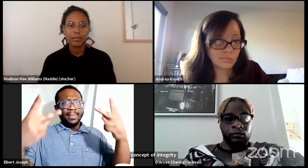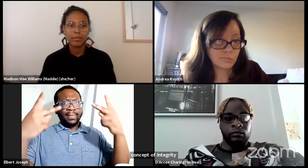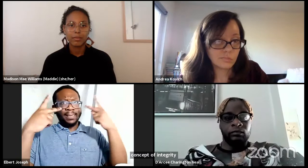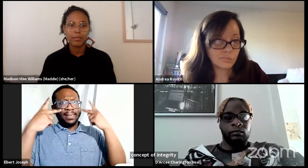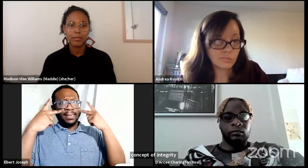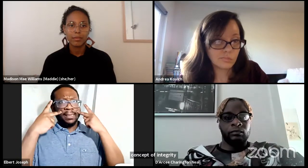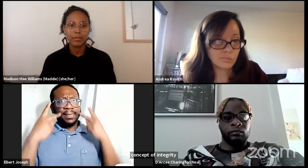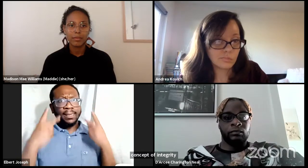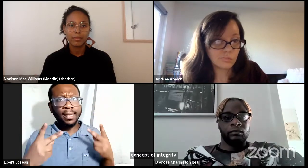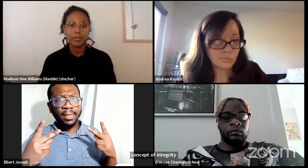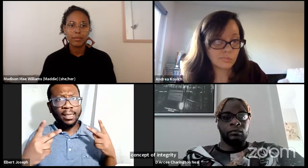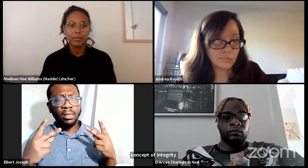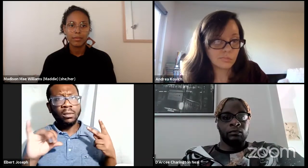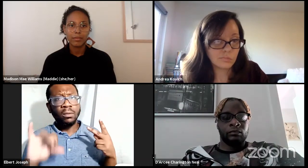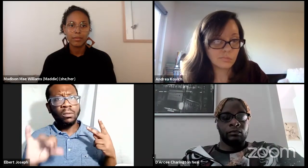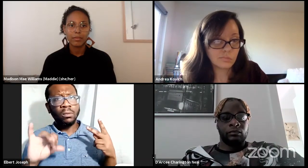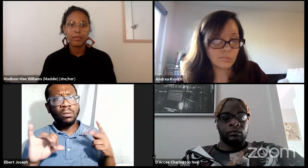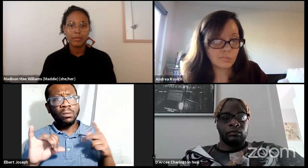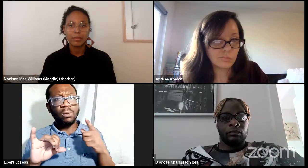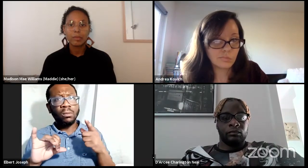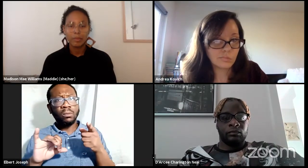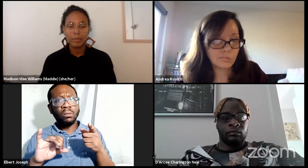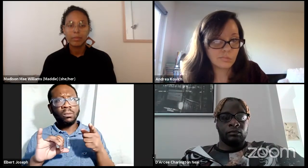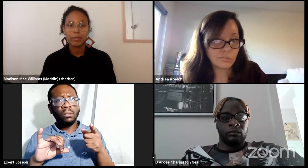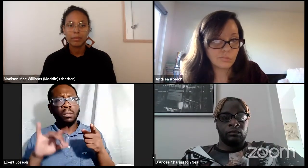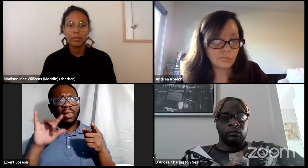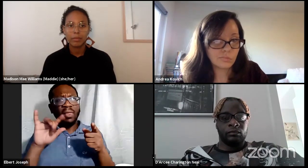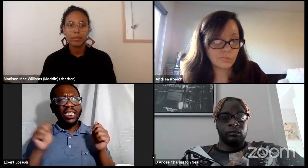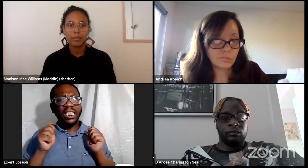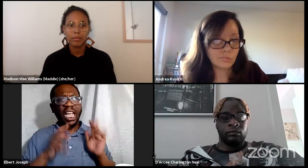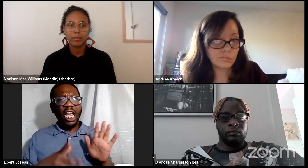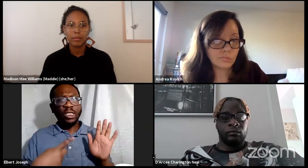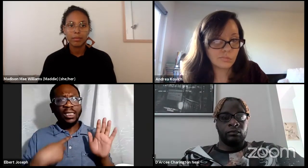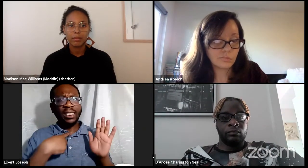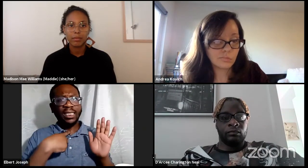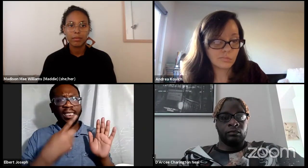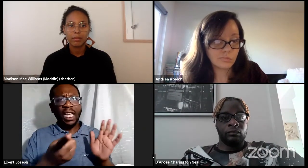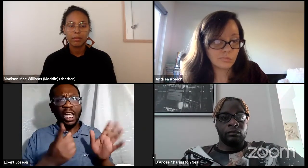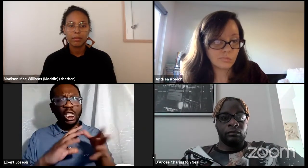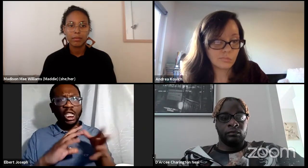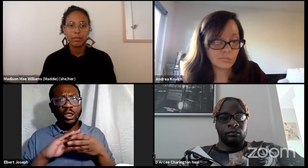So I can show my audience or show our audience Hmm, okay.